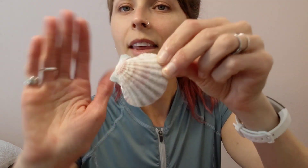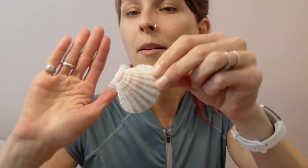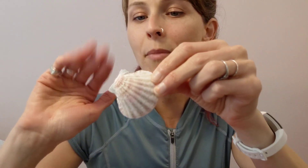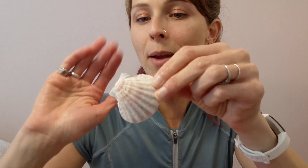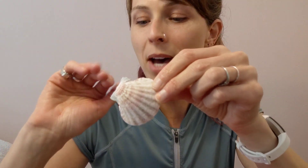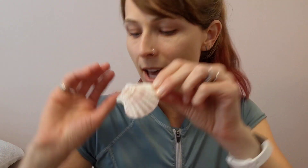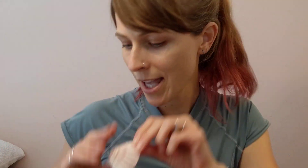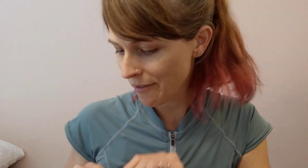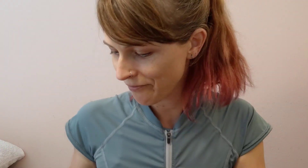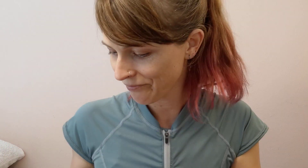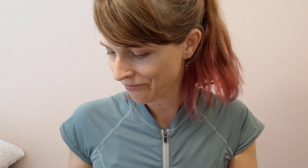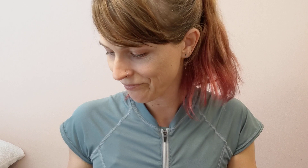Bye bye.